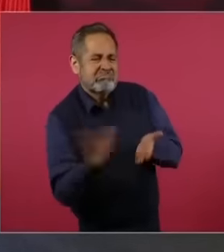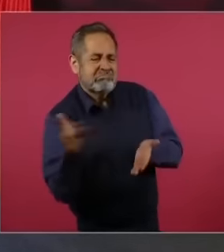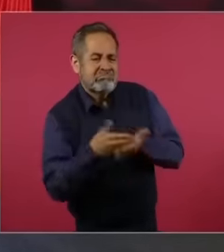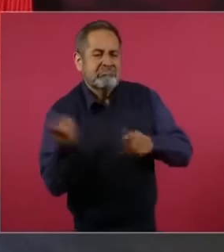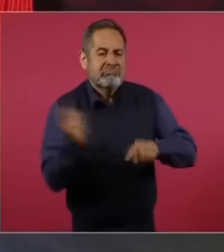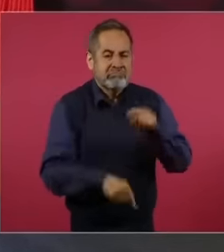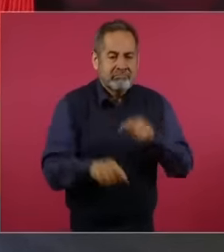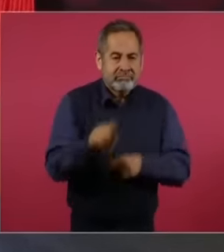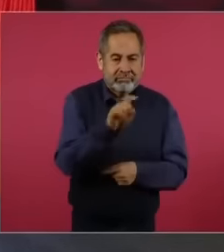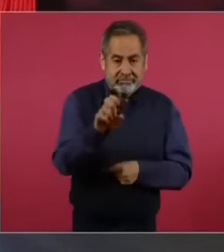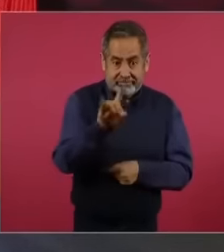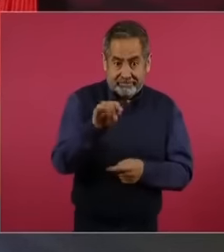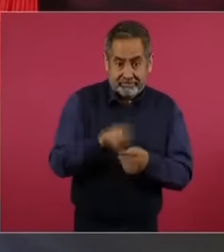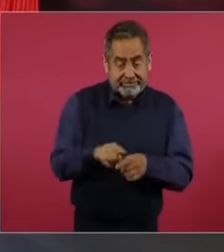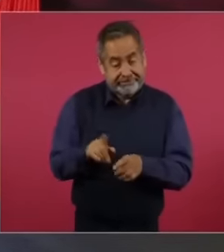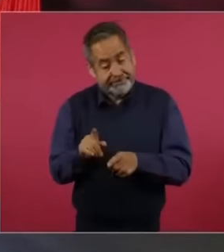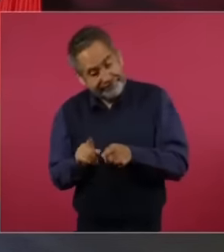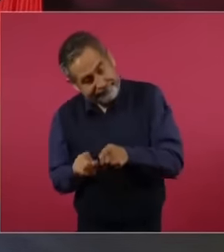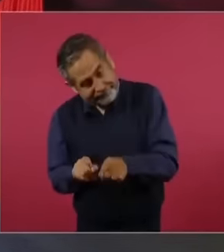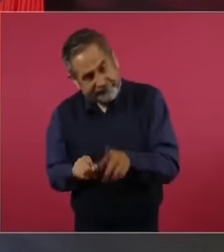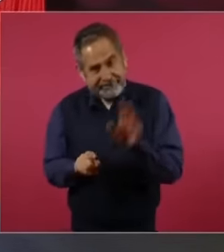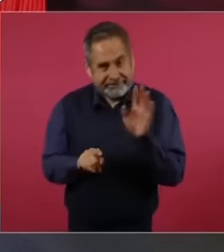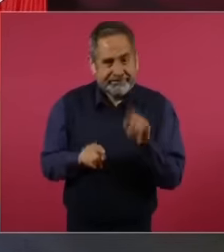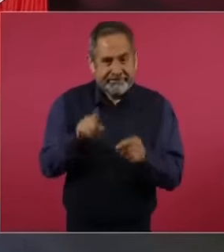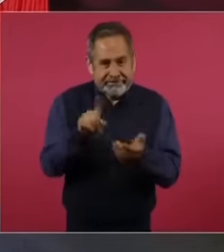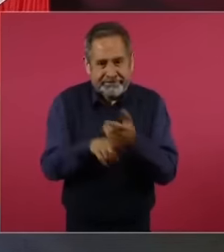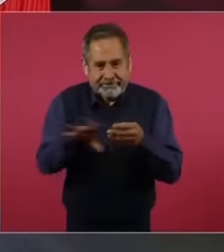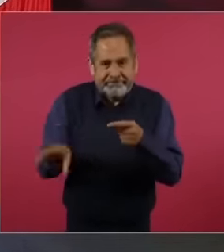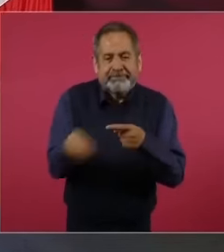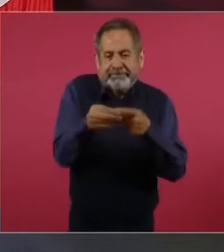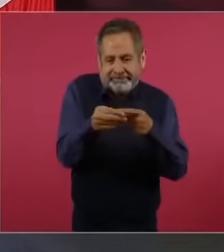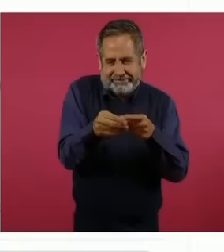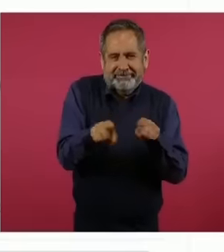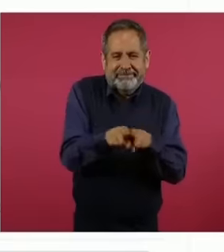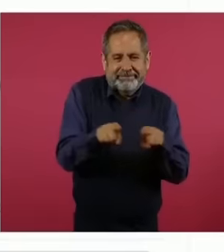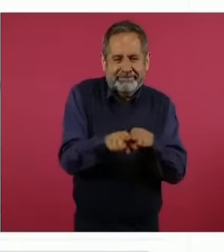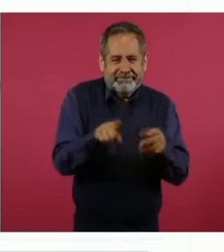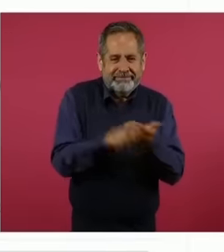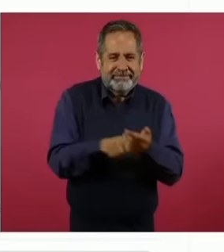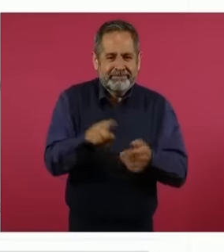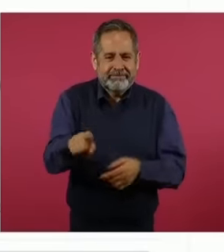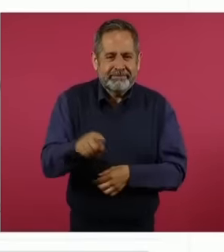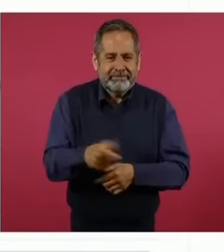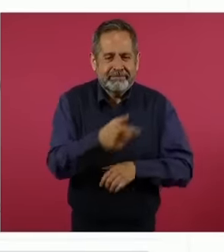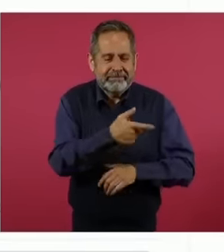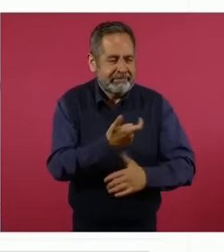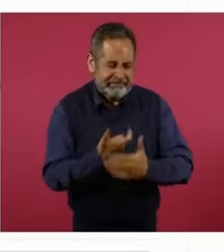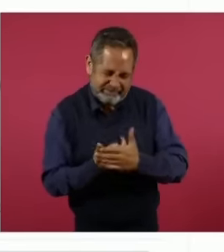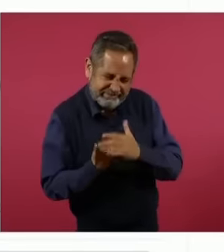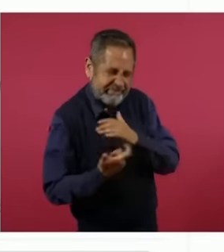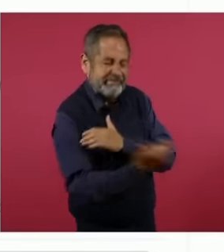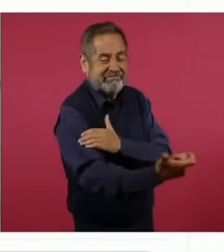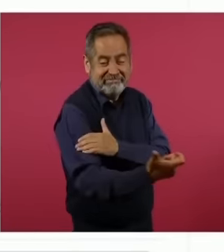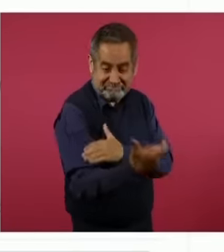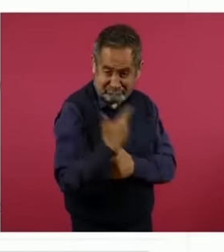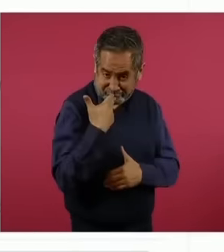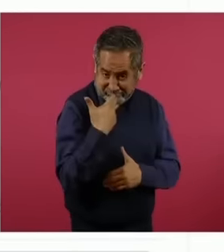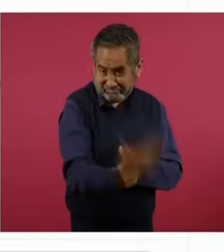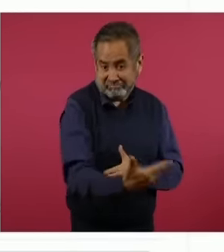there this one must be added that They messed up very well Who did